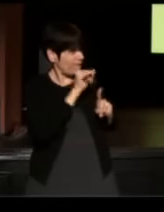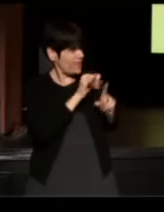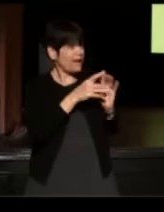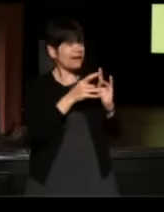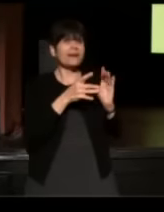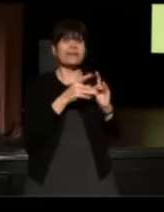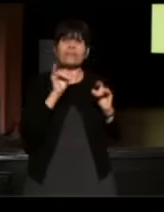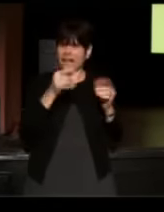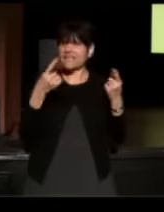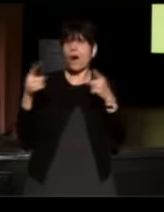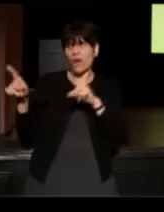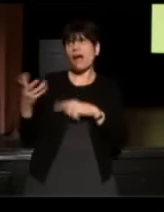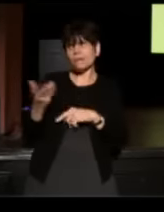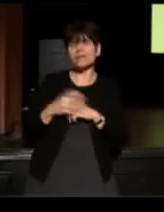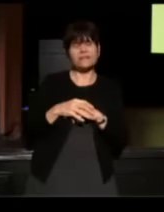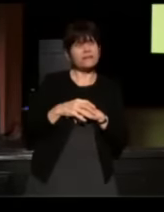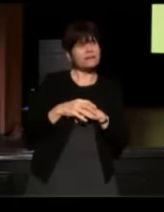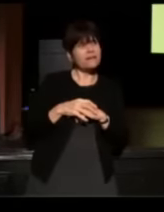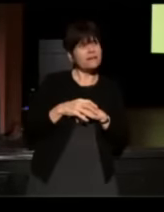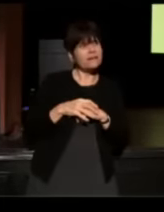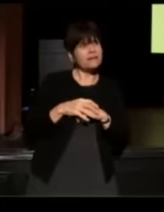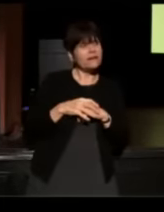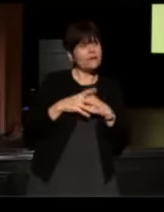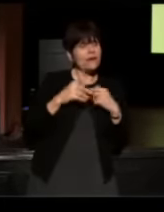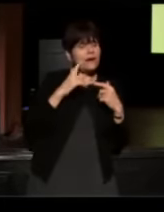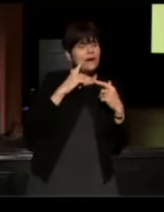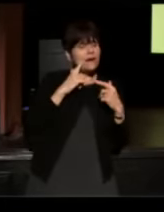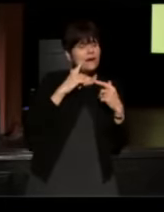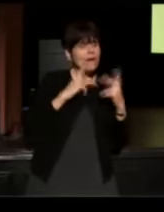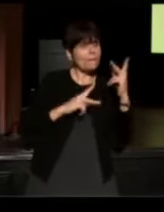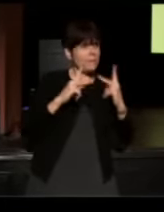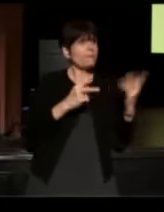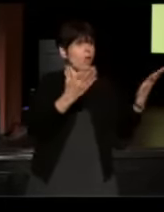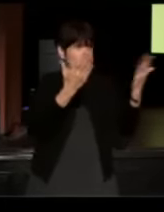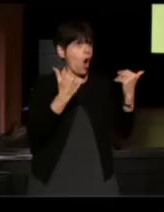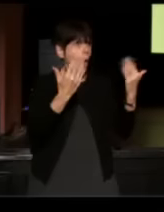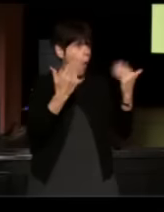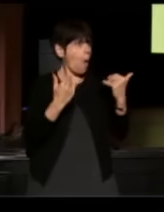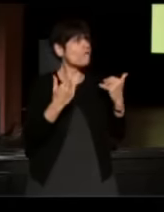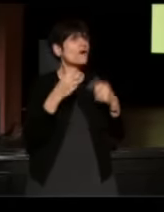That's how it happened, but I do have some Laura stories. We were having people over. She was going to make spaghetti.